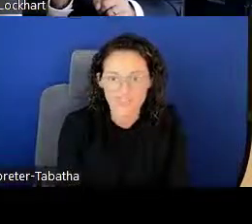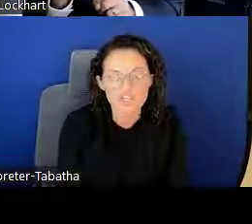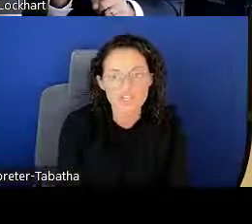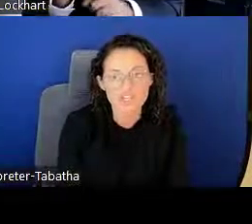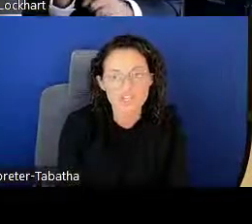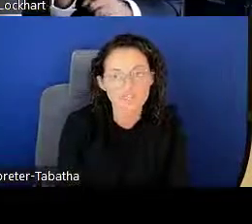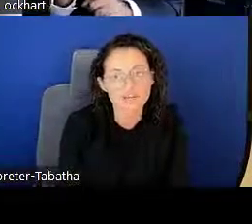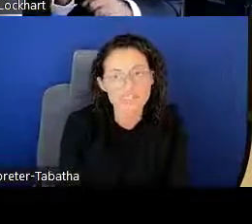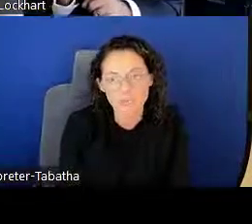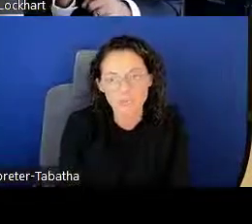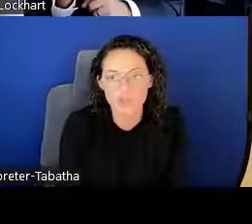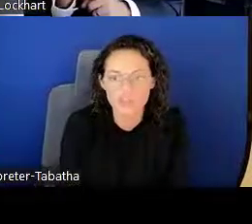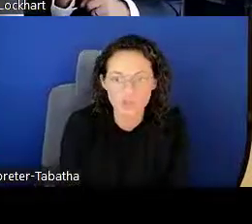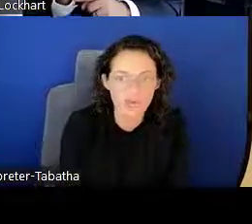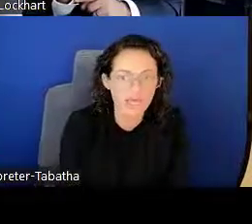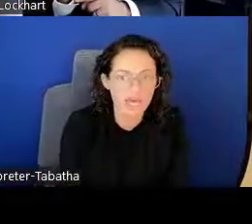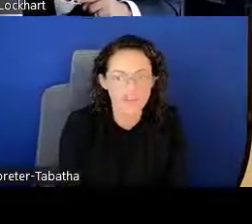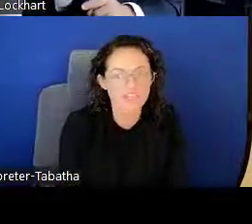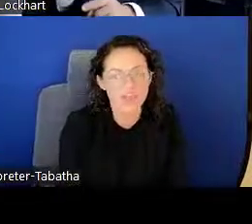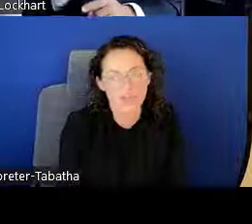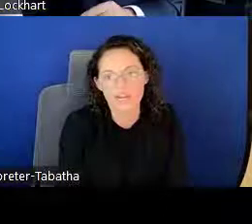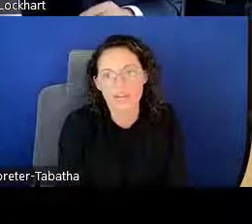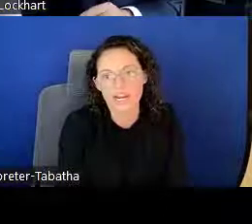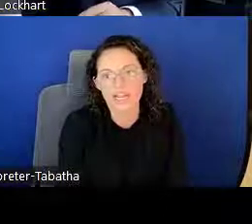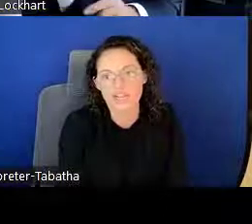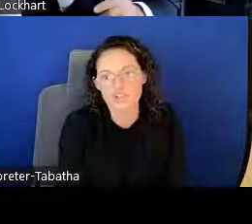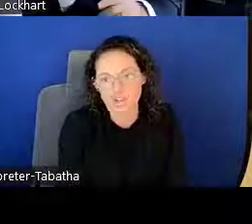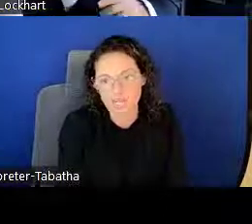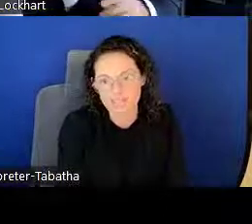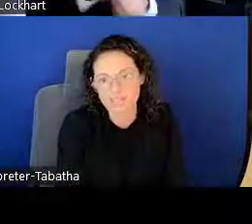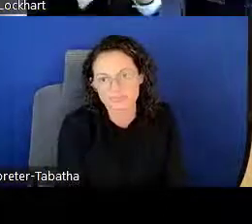This is also very similar to a lot of the other NIH grants.